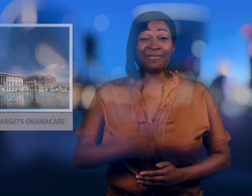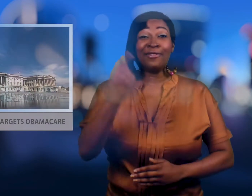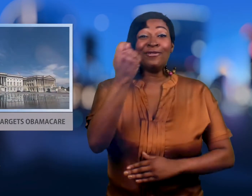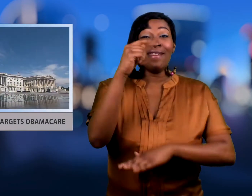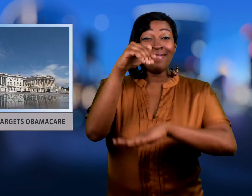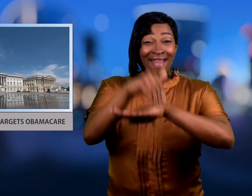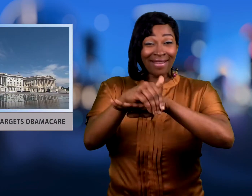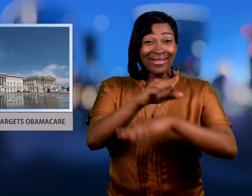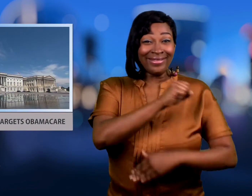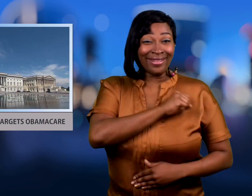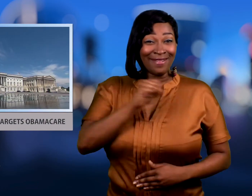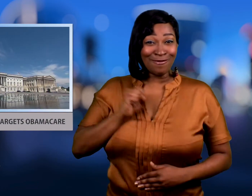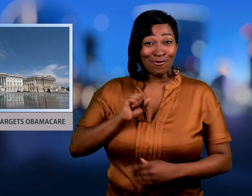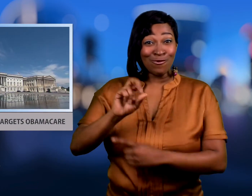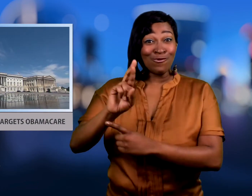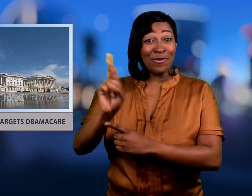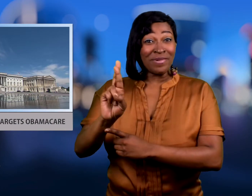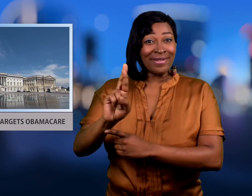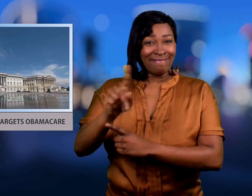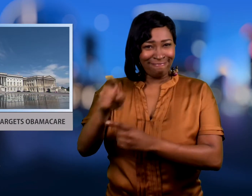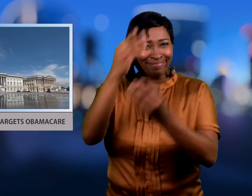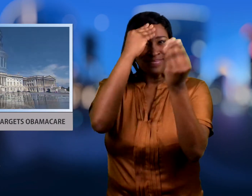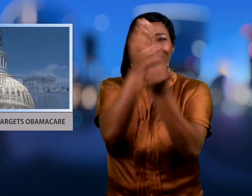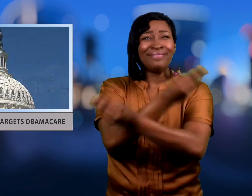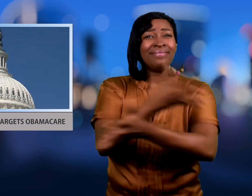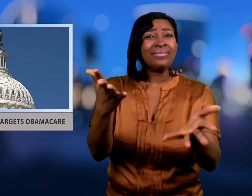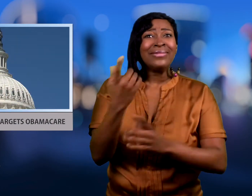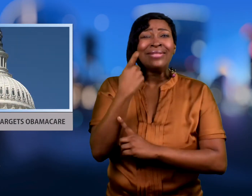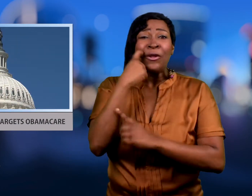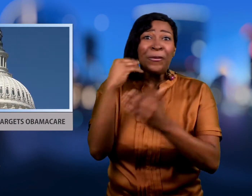On Tuesday night Senate Republicans revealed the latest